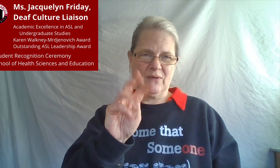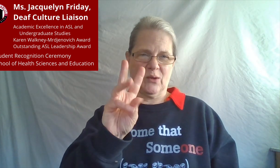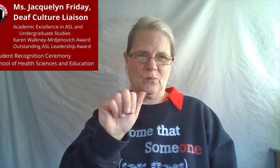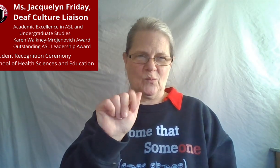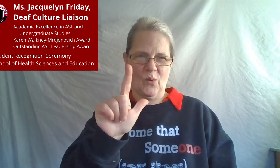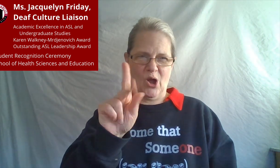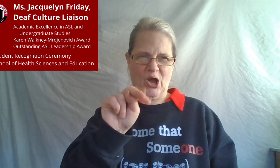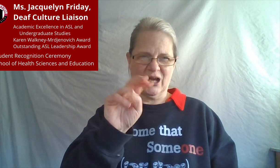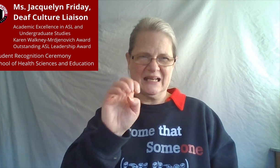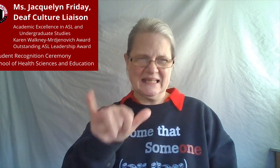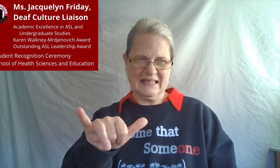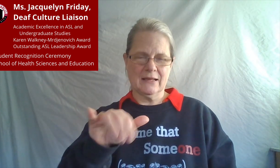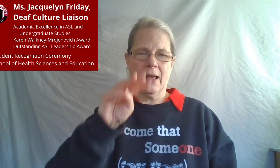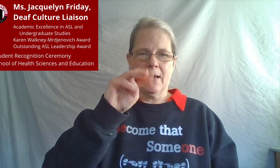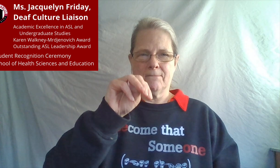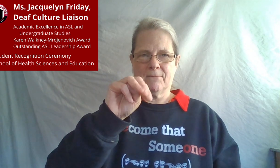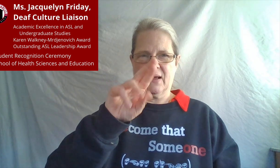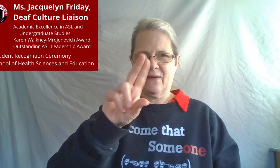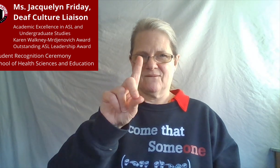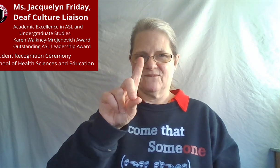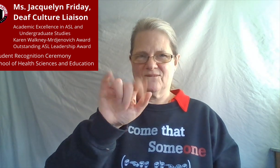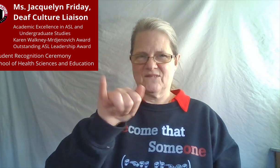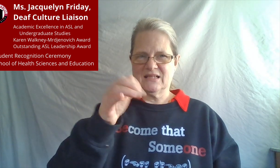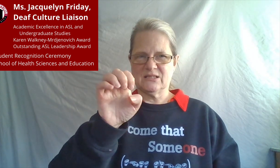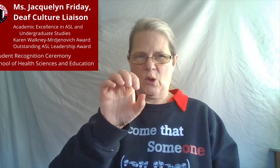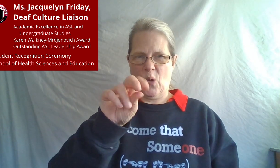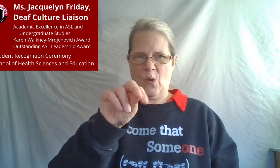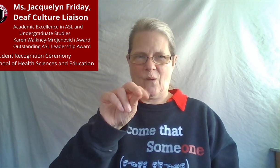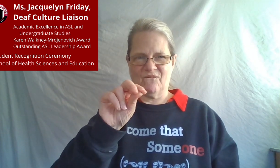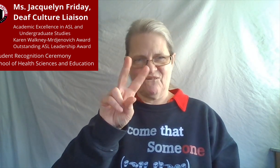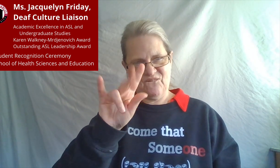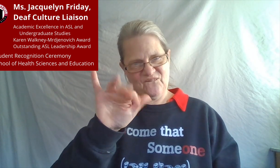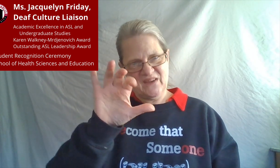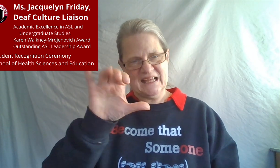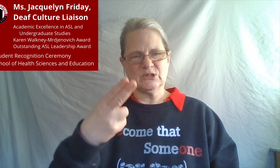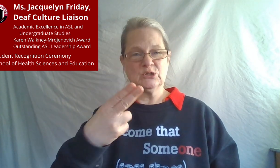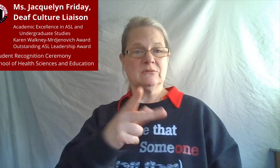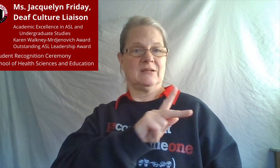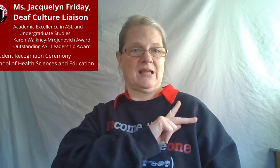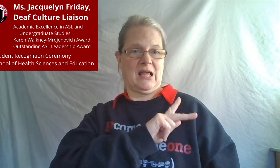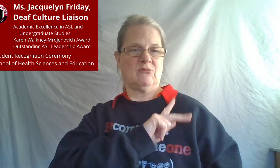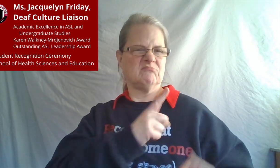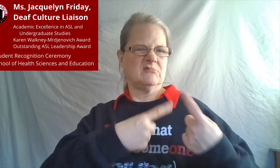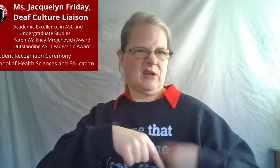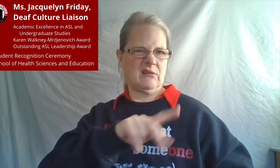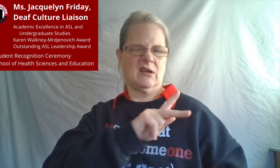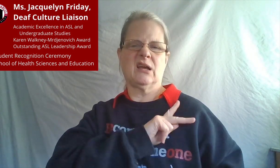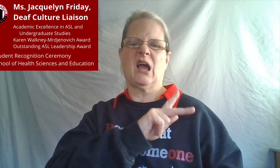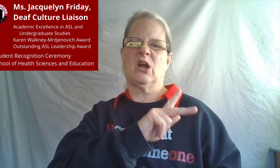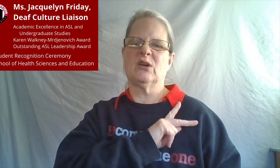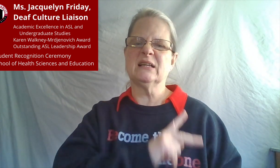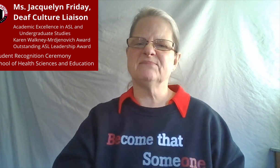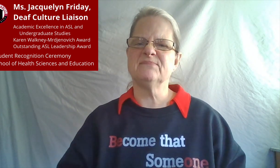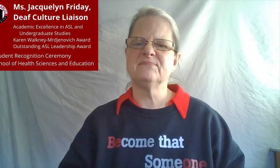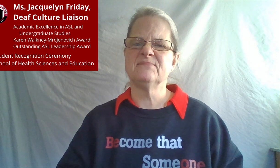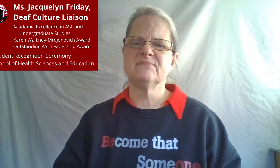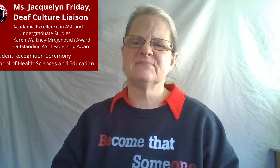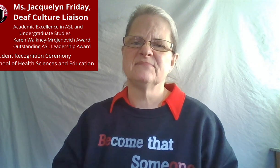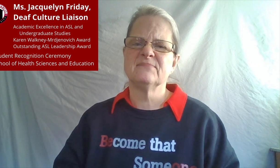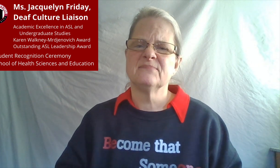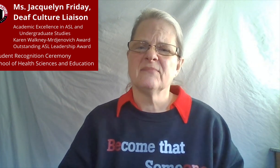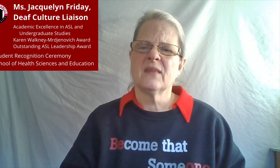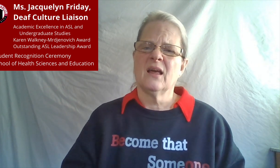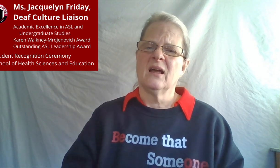The Karen Walkney-Mrdjenovich Award is given to a student for exhibiting enthusiasm while